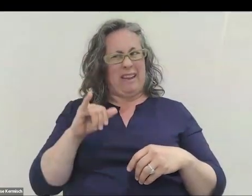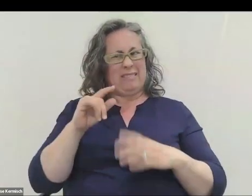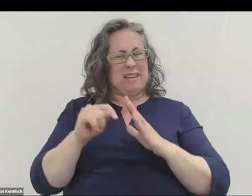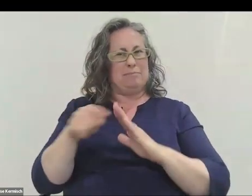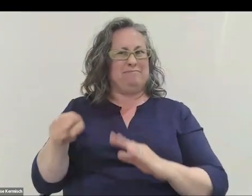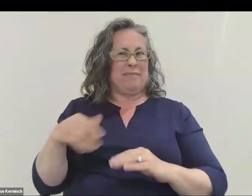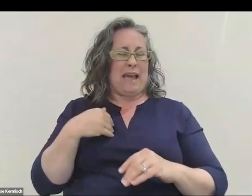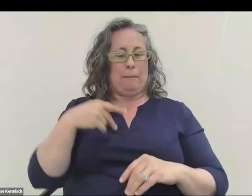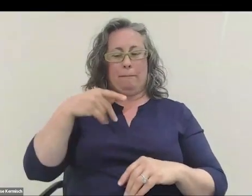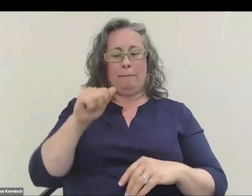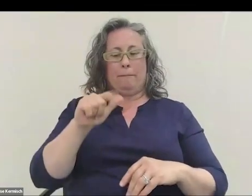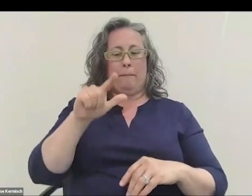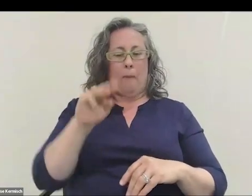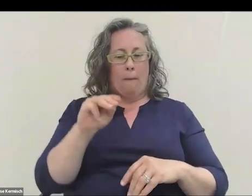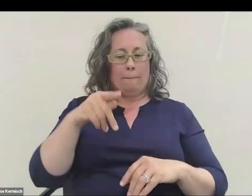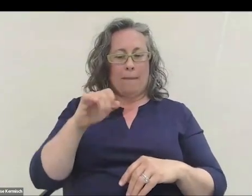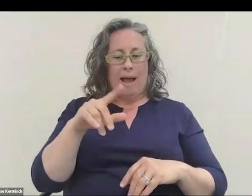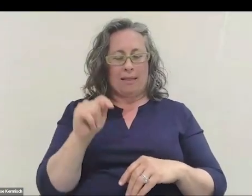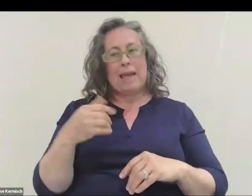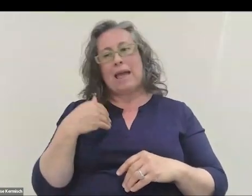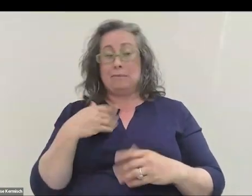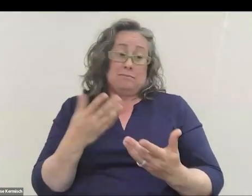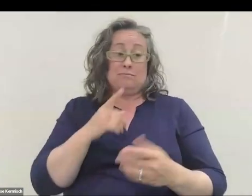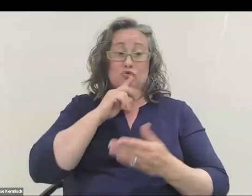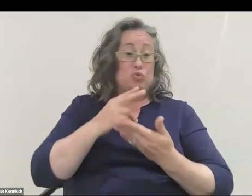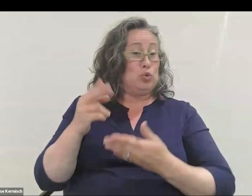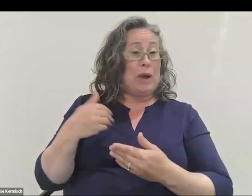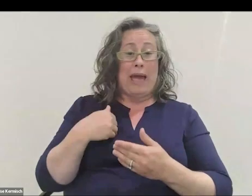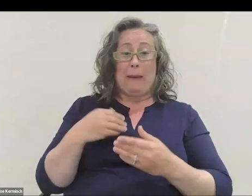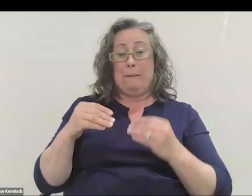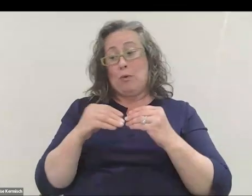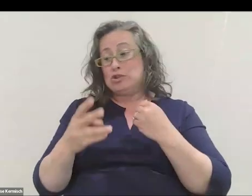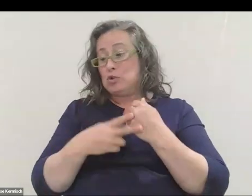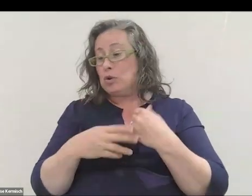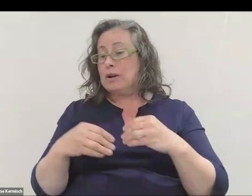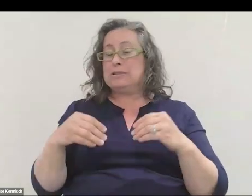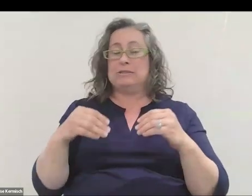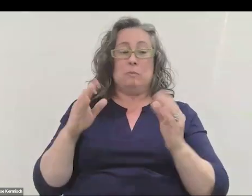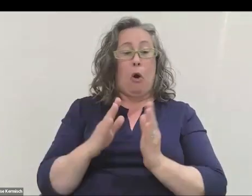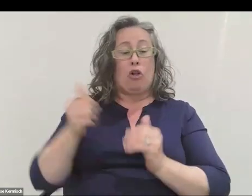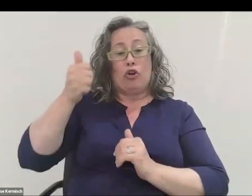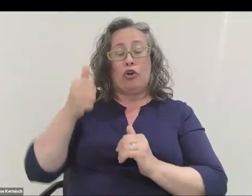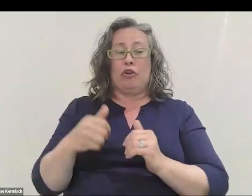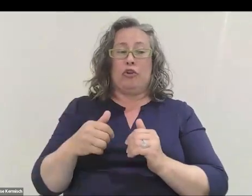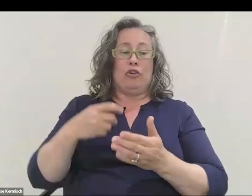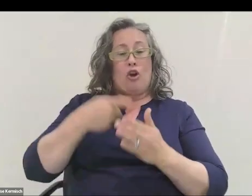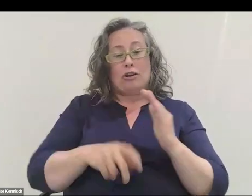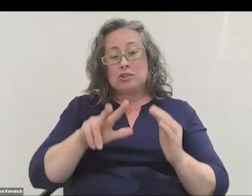It had more computer, more storage, maybe even a better camera than many satellites, was smaller, cost $300, $400.